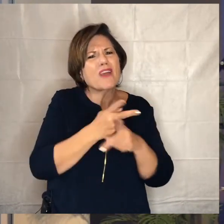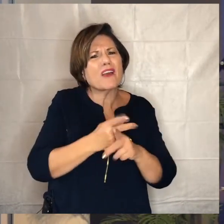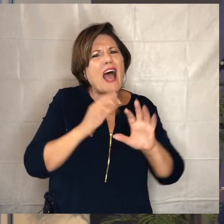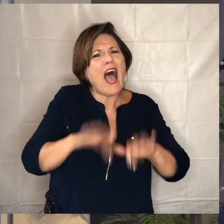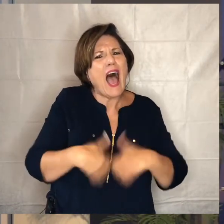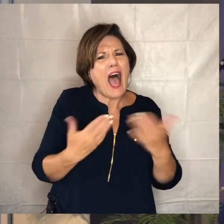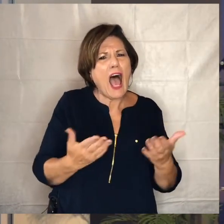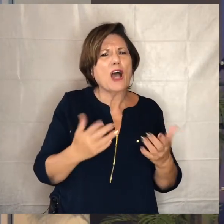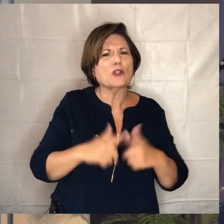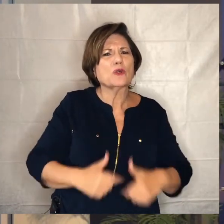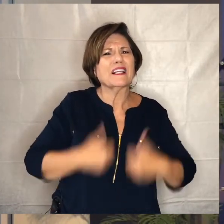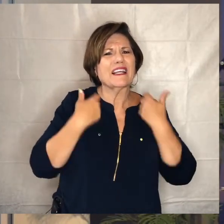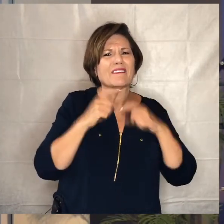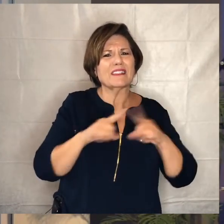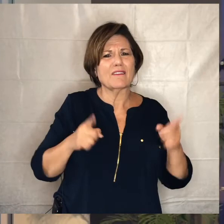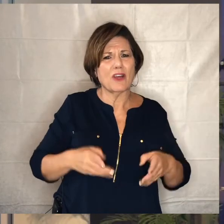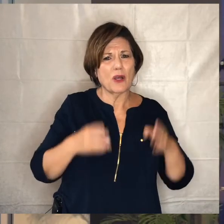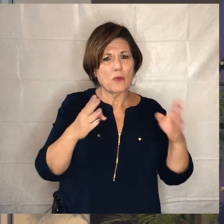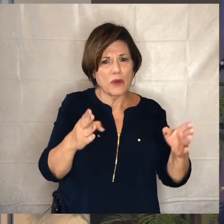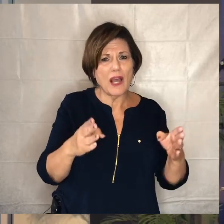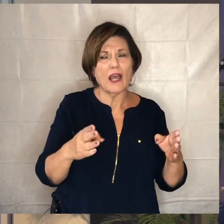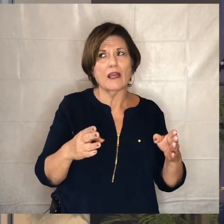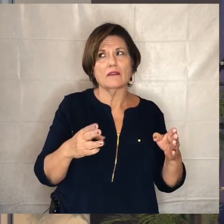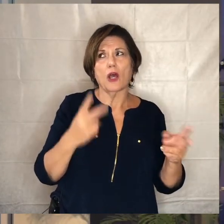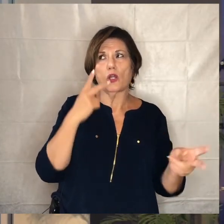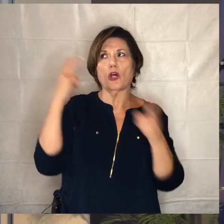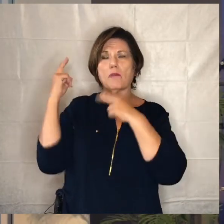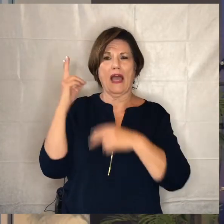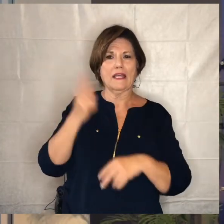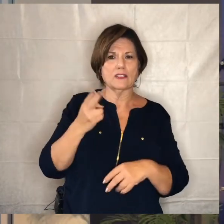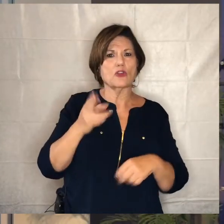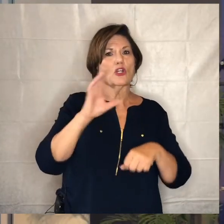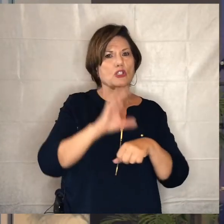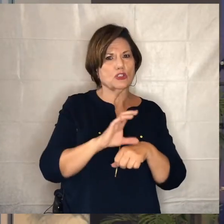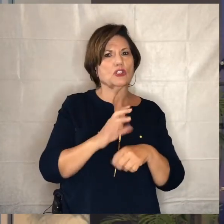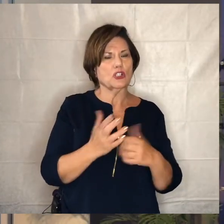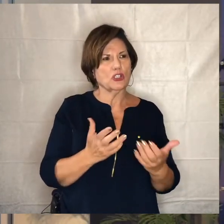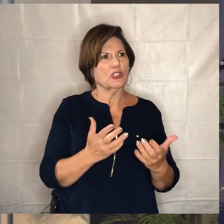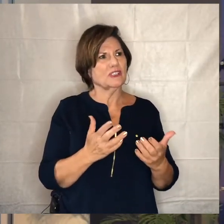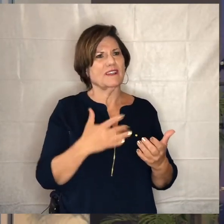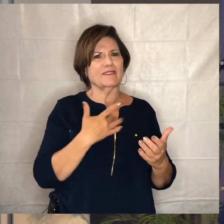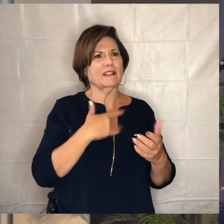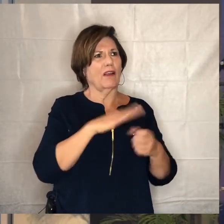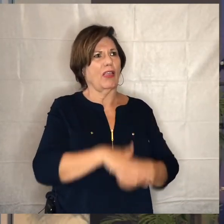differently and it's within those times in history where the church is persecuted where somehow or another